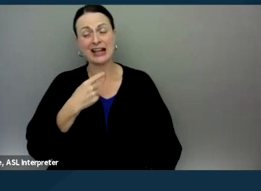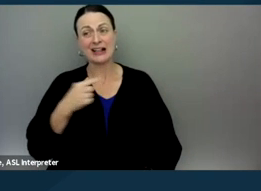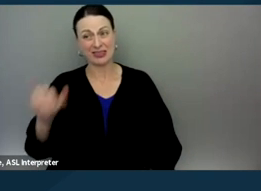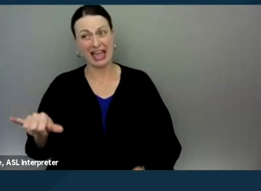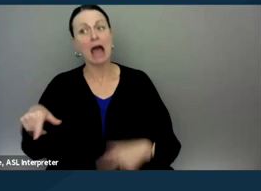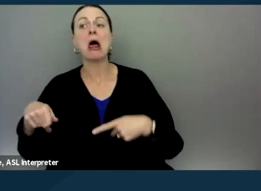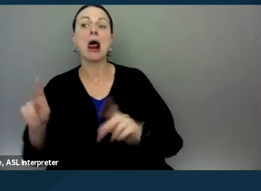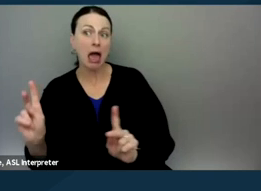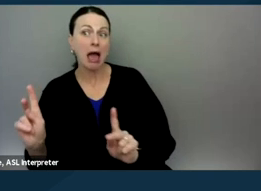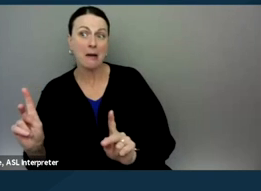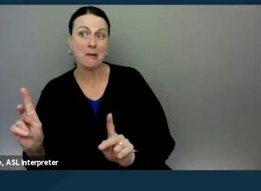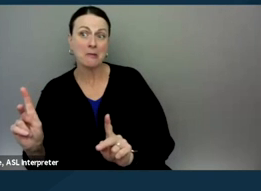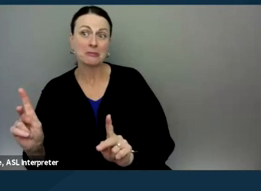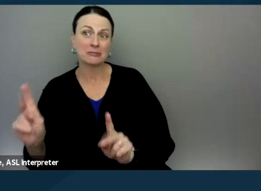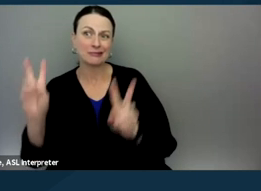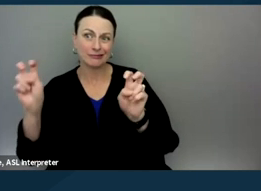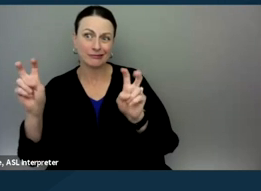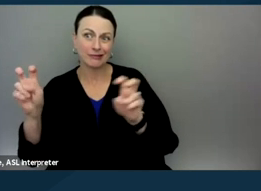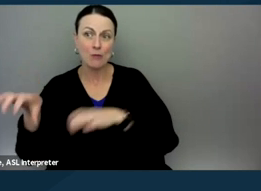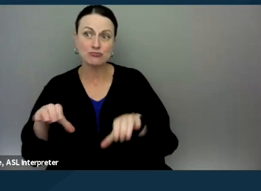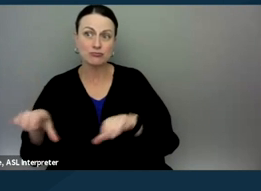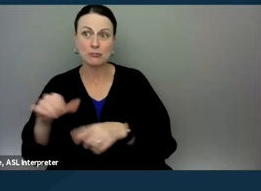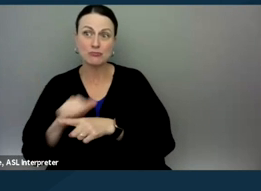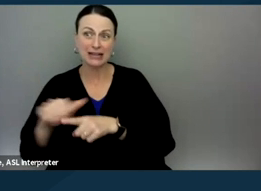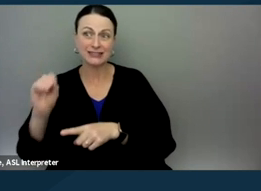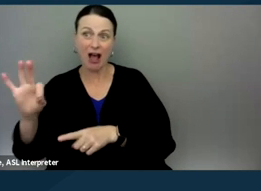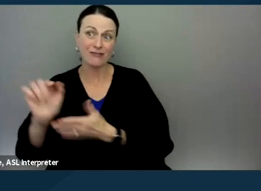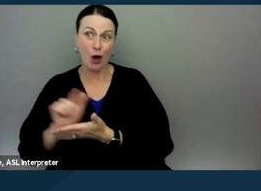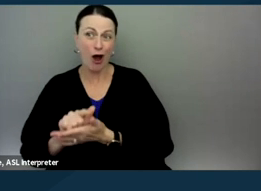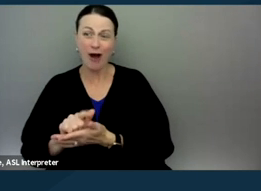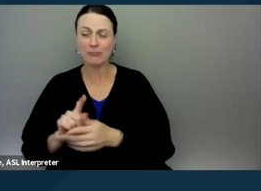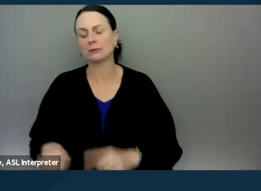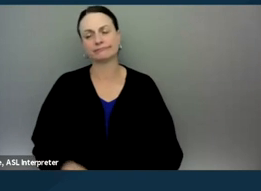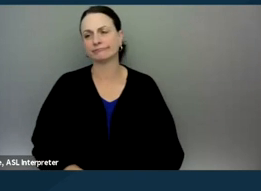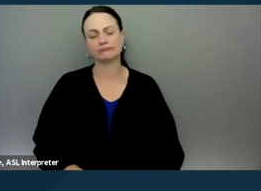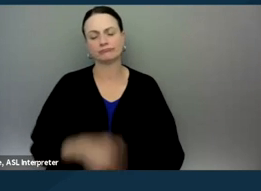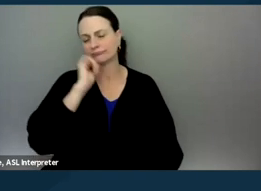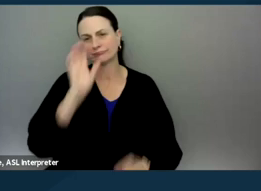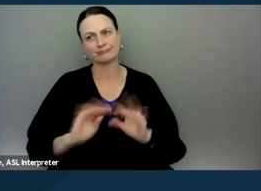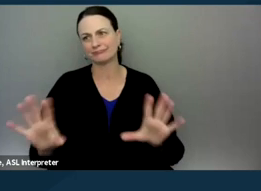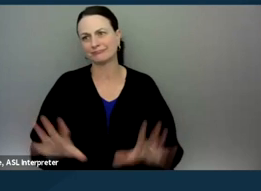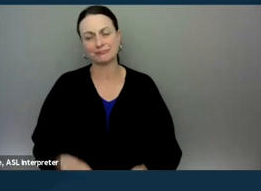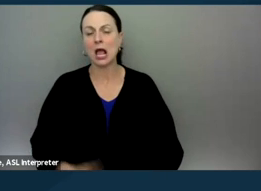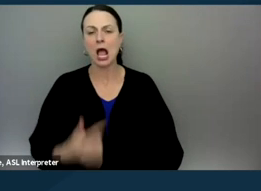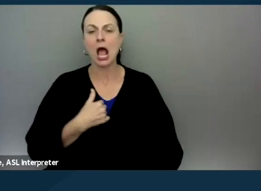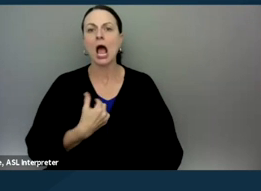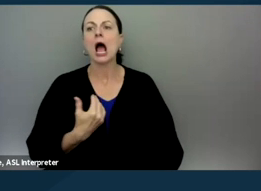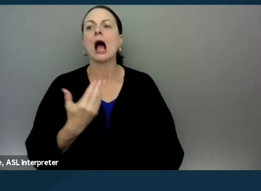to engage in some more practice of law, but it's really by no means clear. And what I would recommend is erring on the side of caution